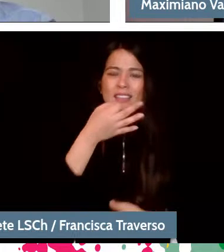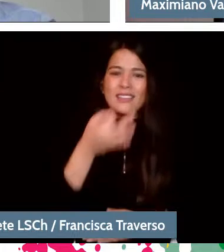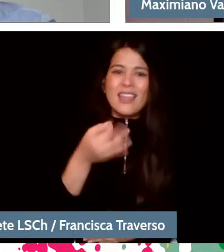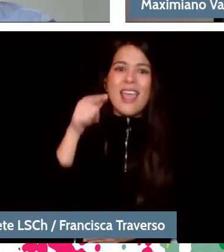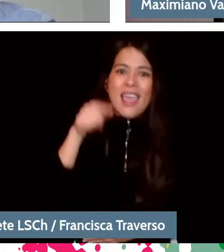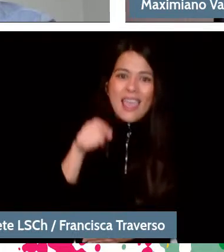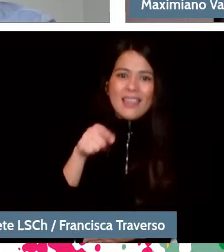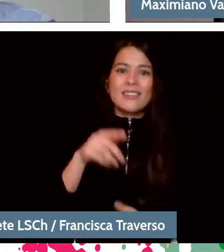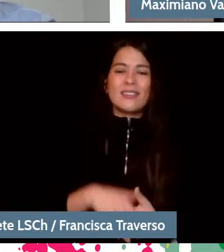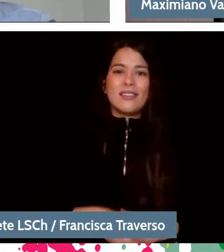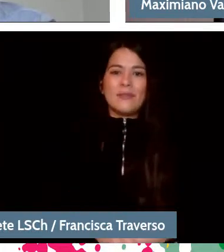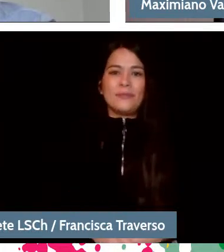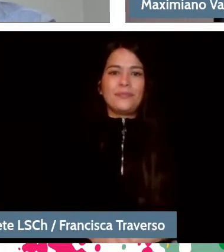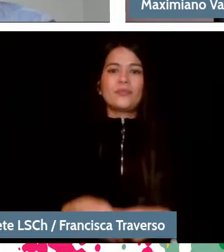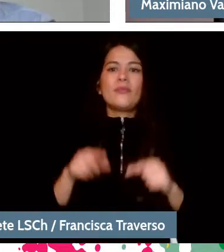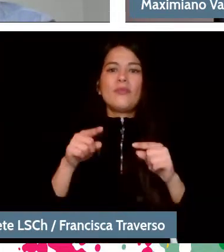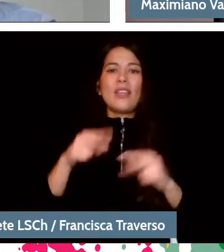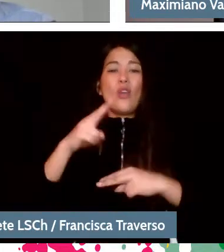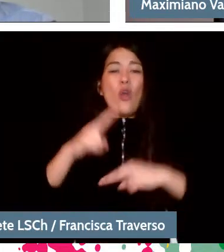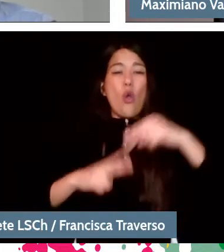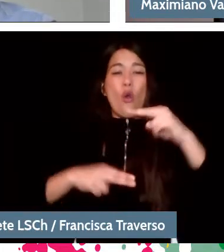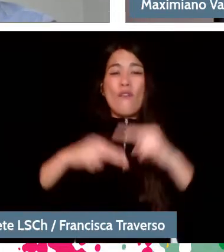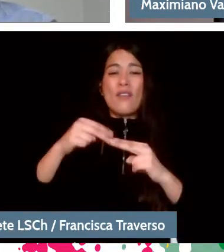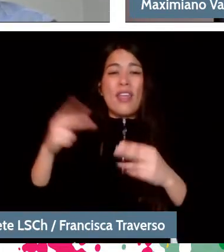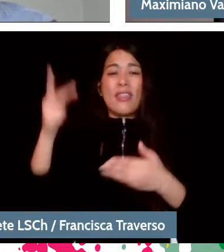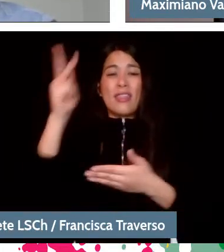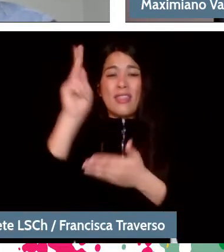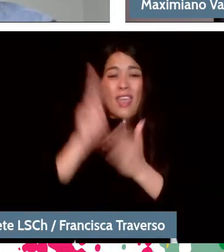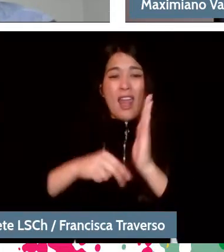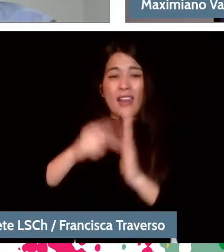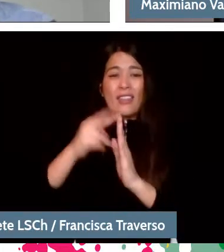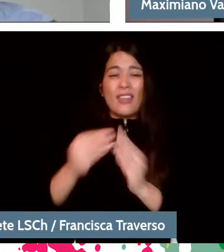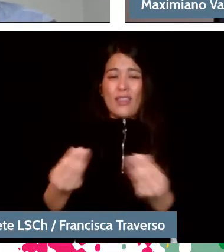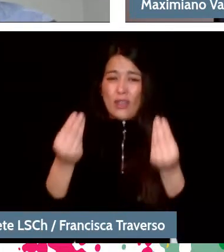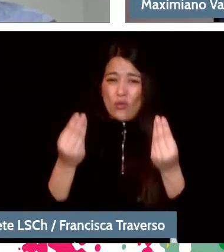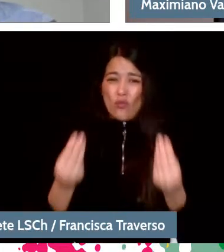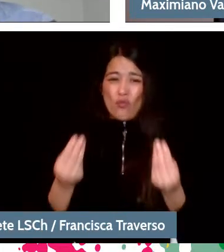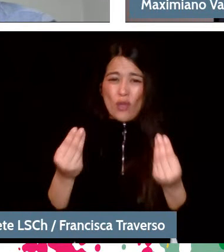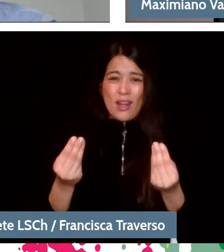These are the great works of art, the ones that are capable of producing amazement